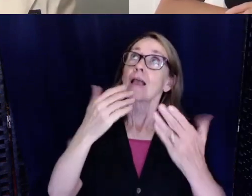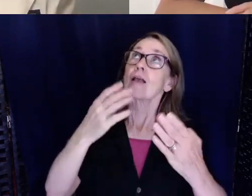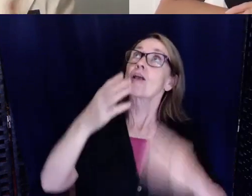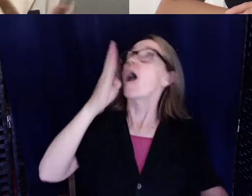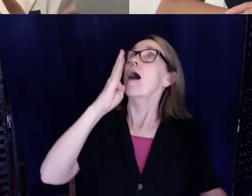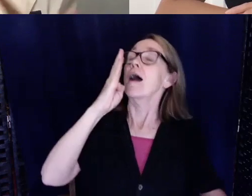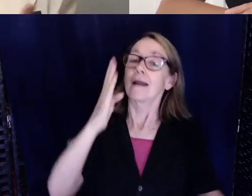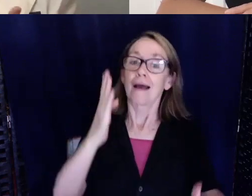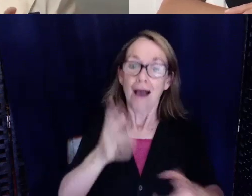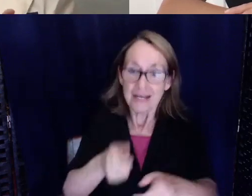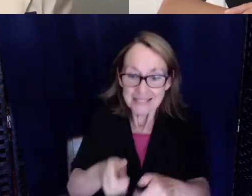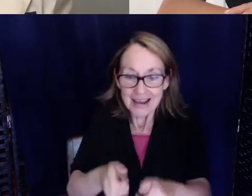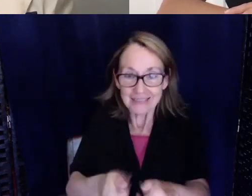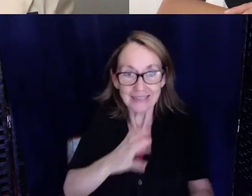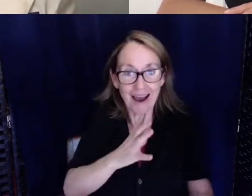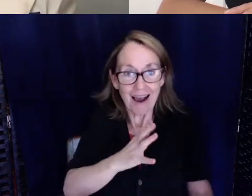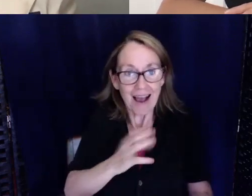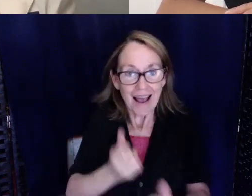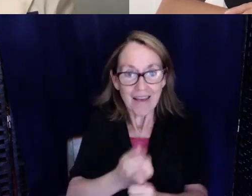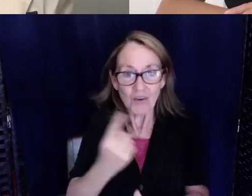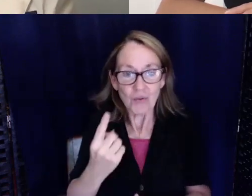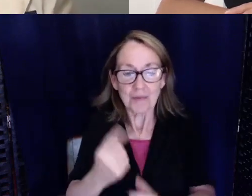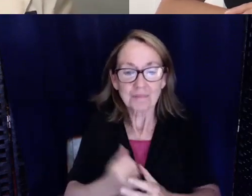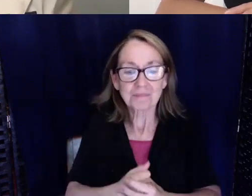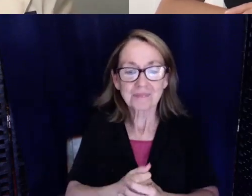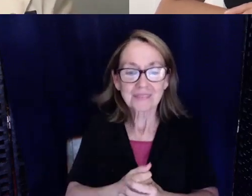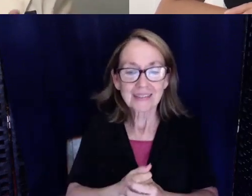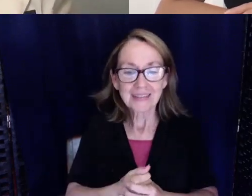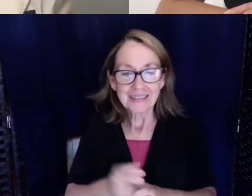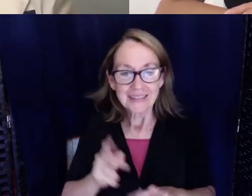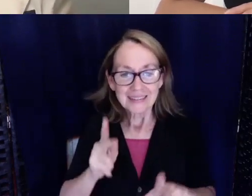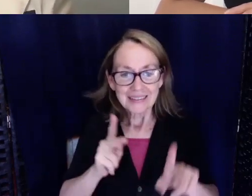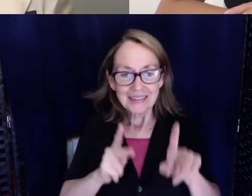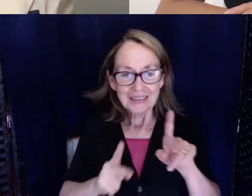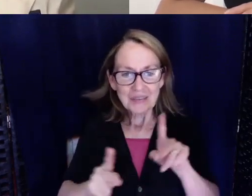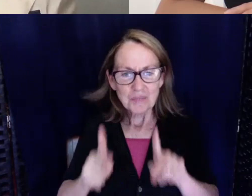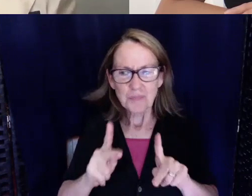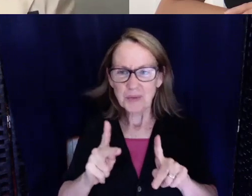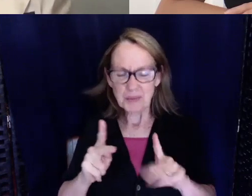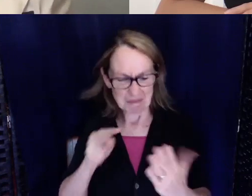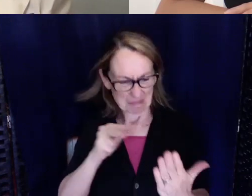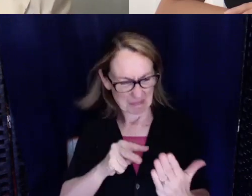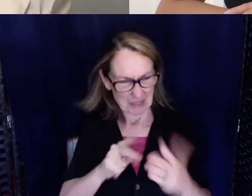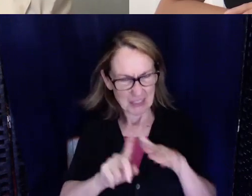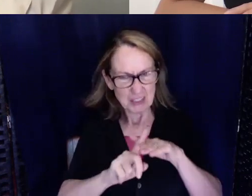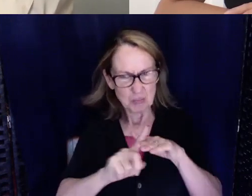The whole phone thing can be quite confusing because people are like why is Sprint calling me? I'm trying to talk to Sarah.